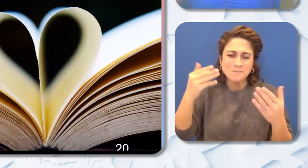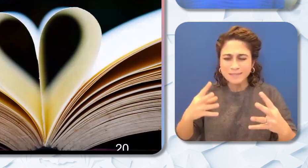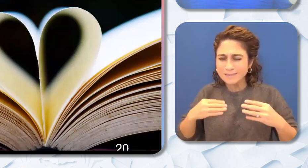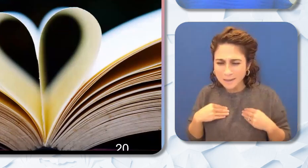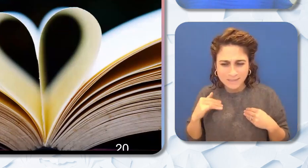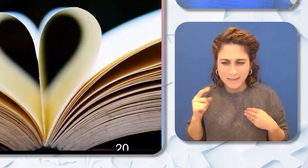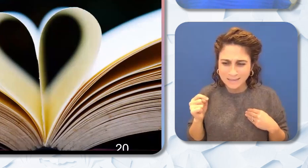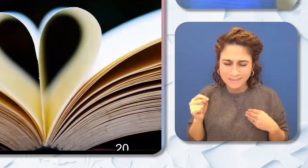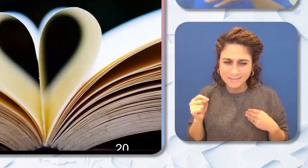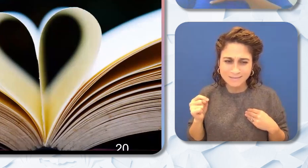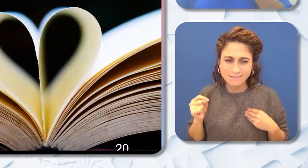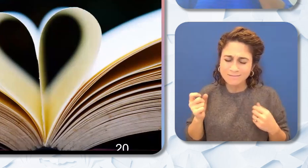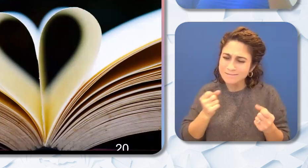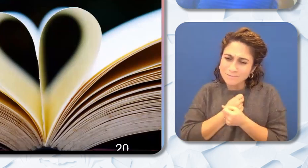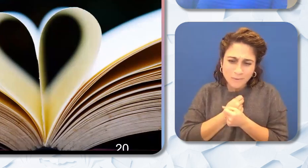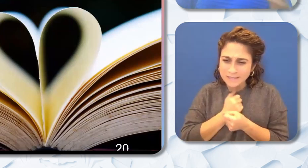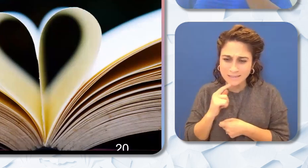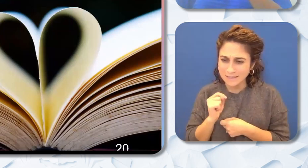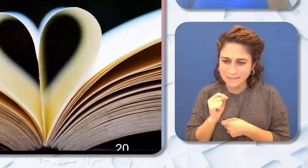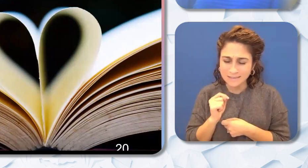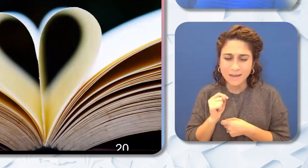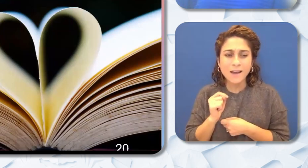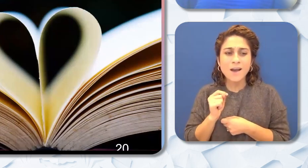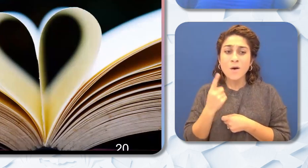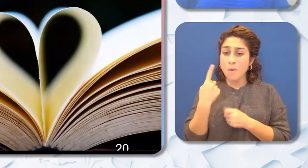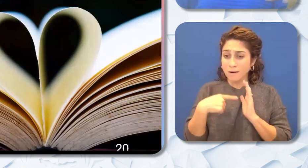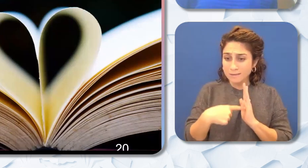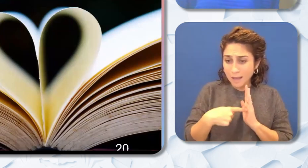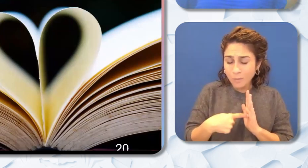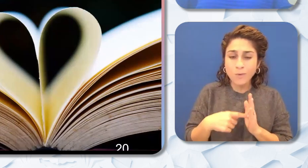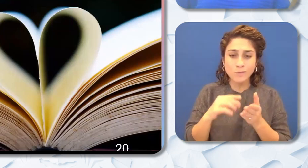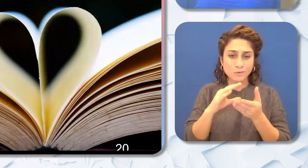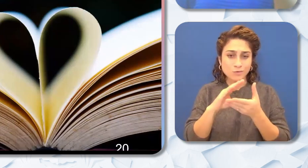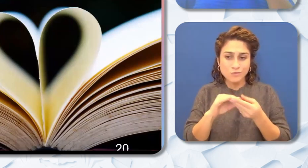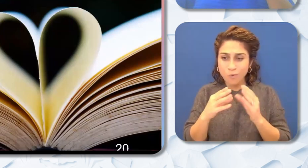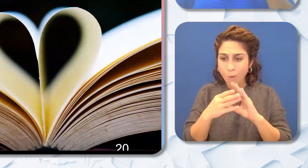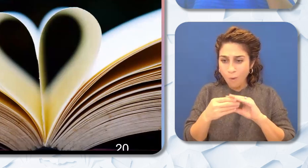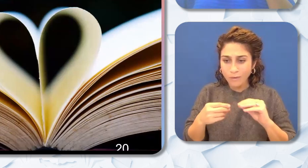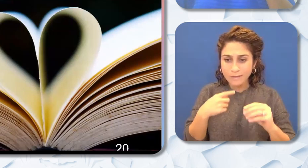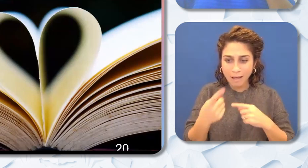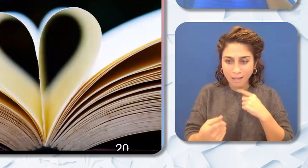I love storytelling. If I had enough a hour to myself I'd fill you up with a lot of relevant